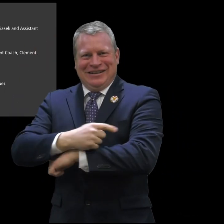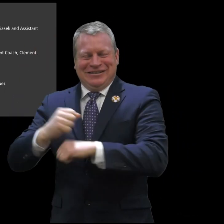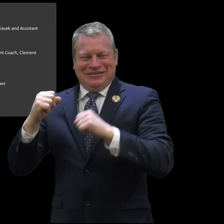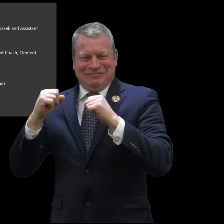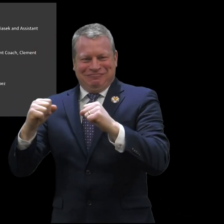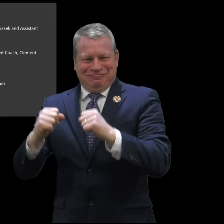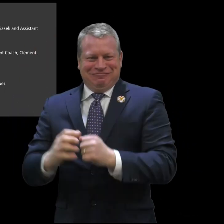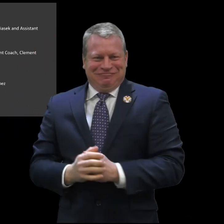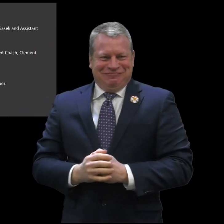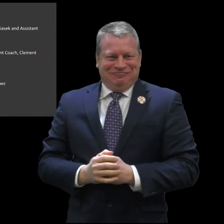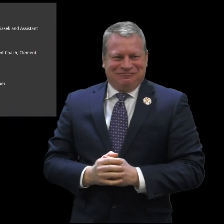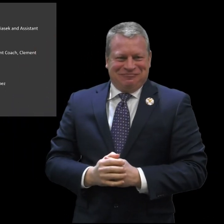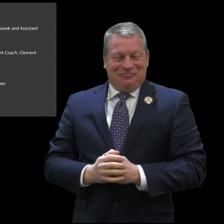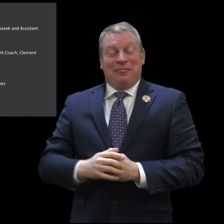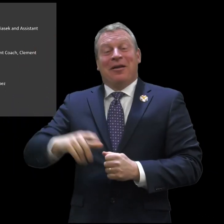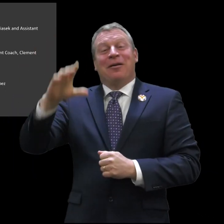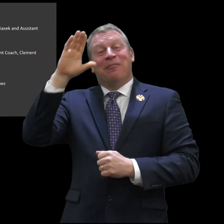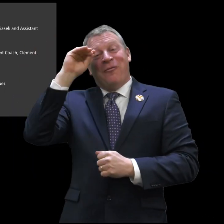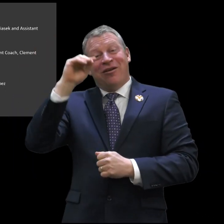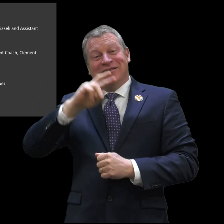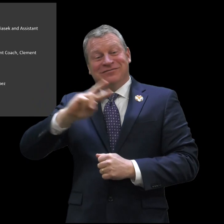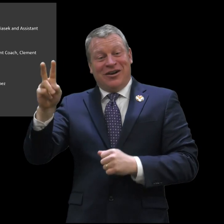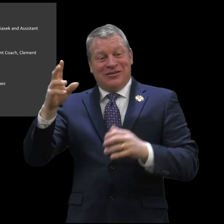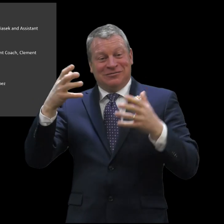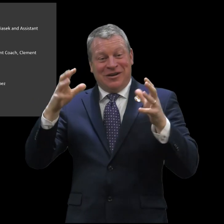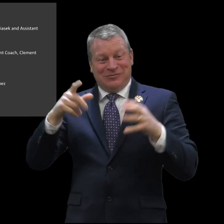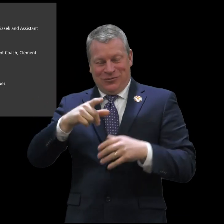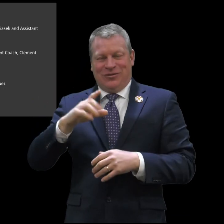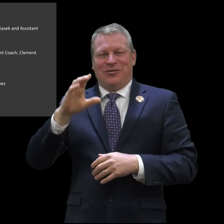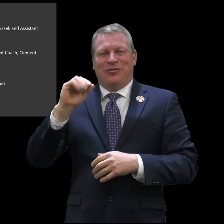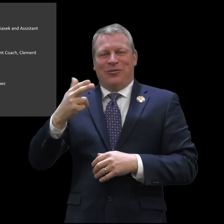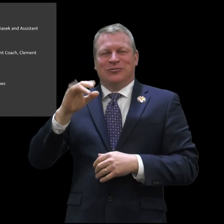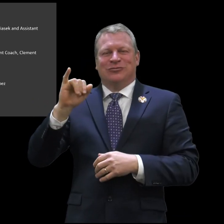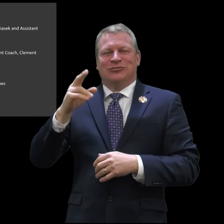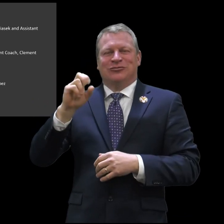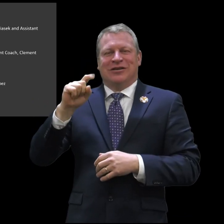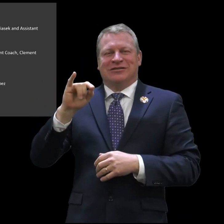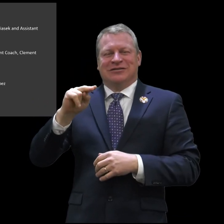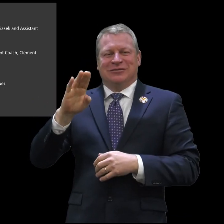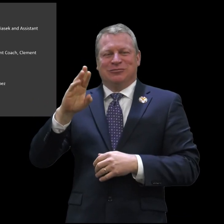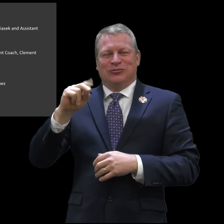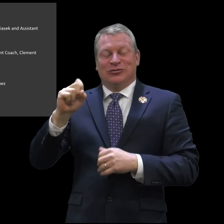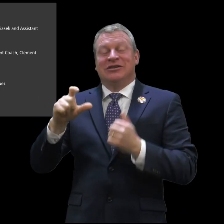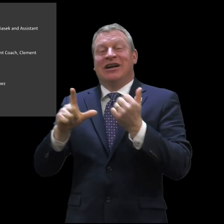the championship one day. For boys varsity basketball the head coach Justin